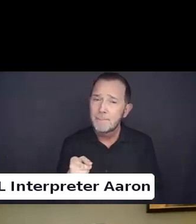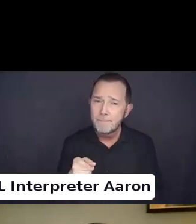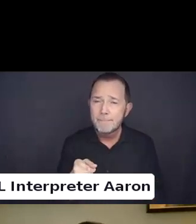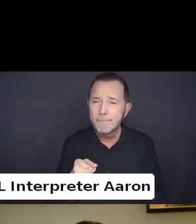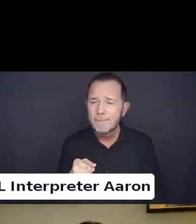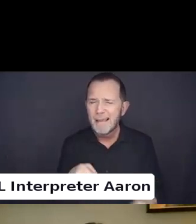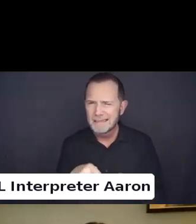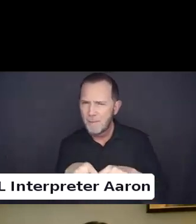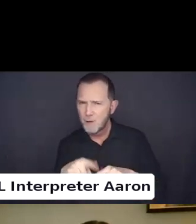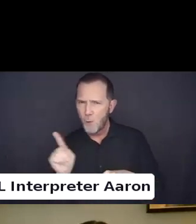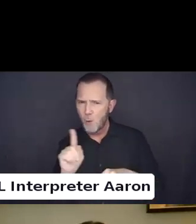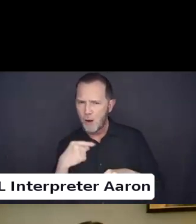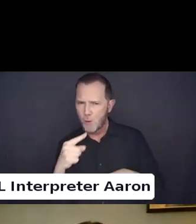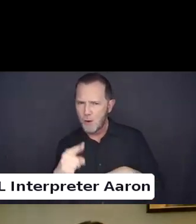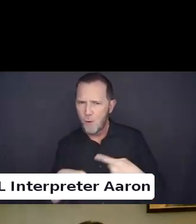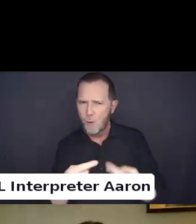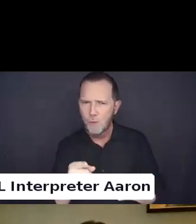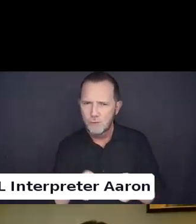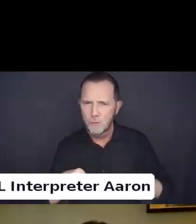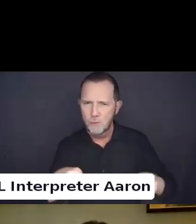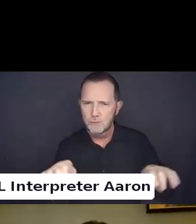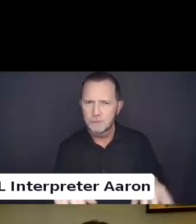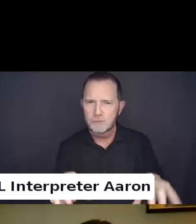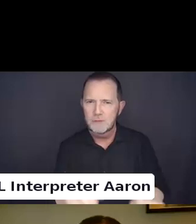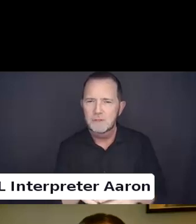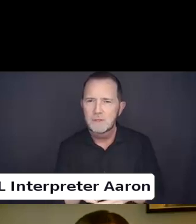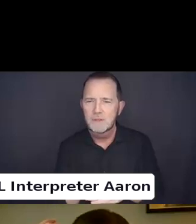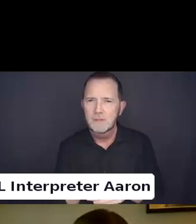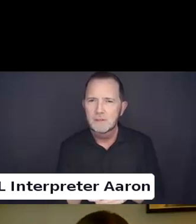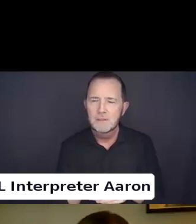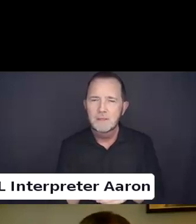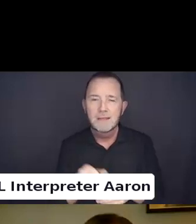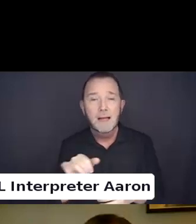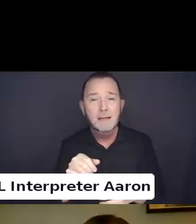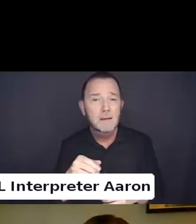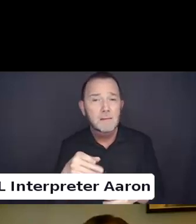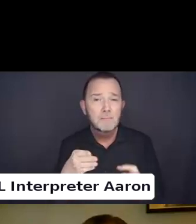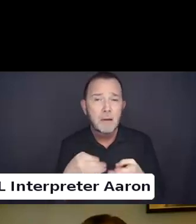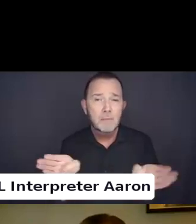It is almost any space but I will mention some in particular. Public schools.